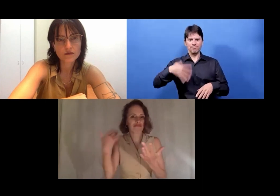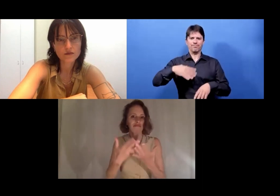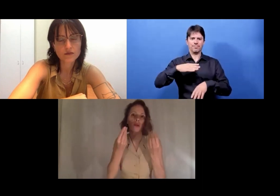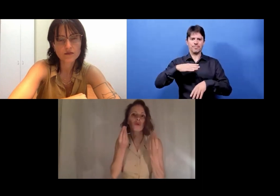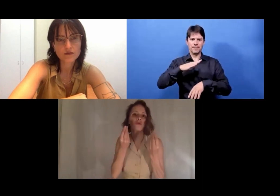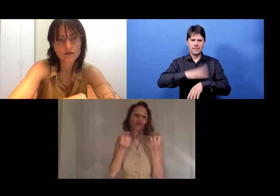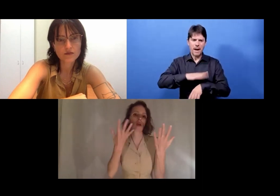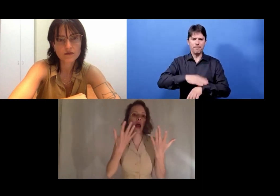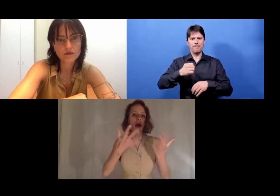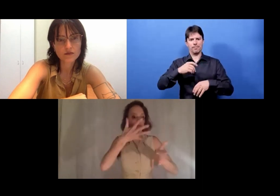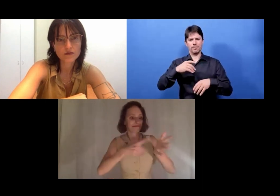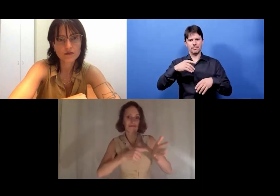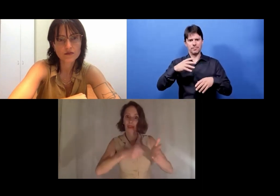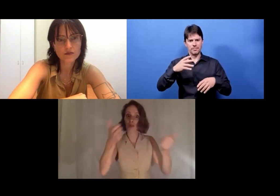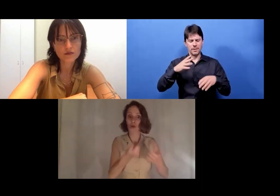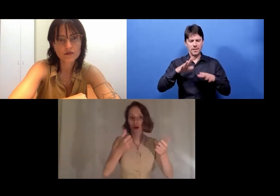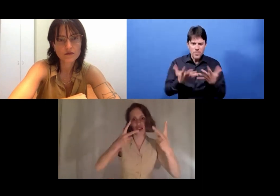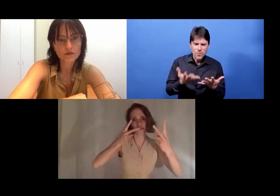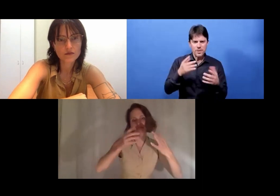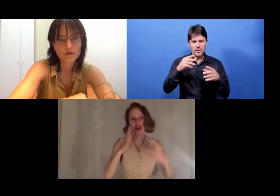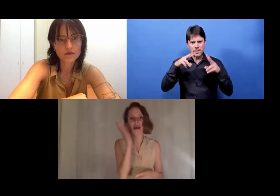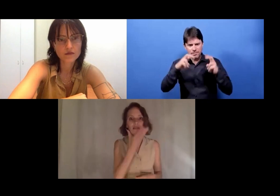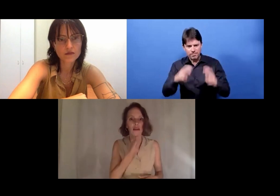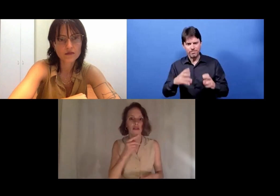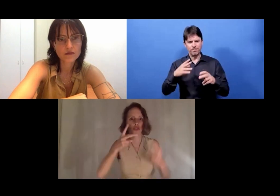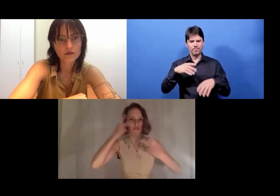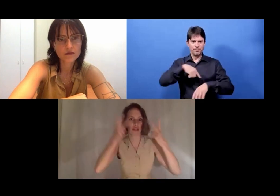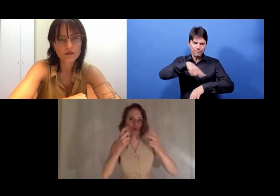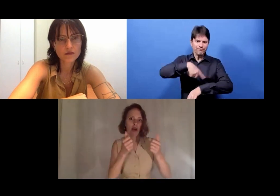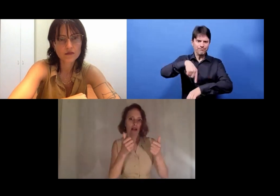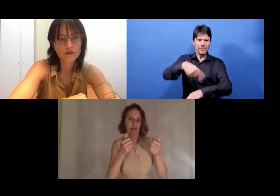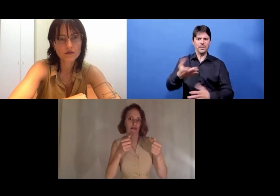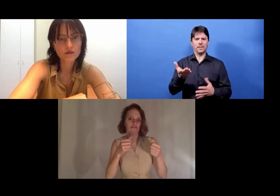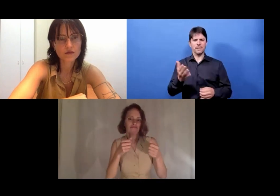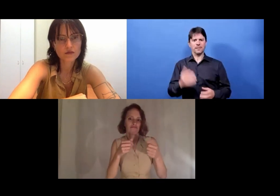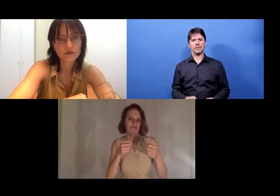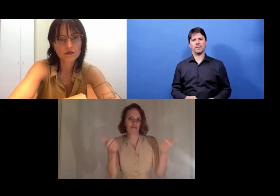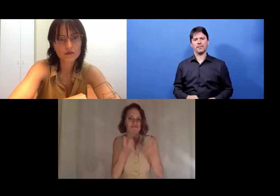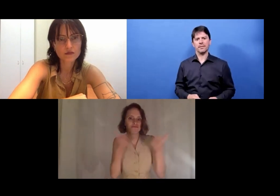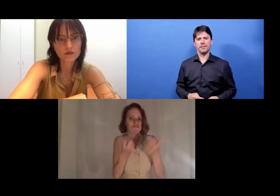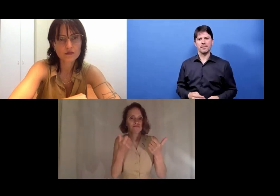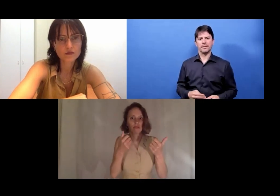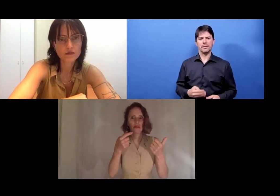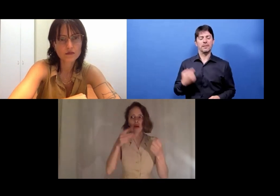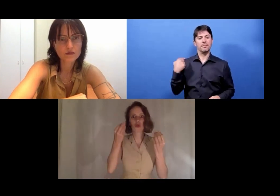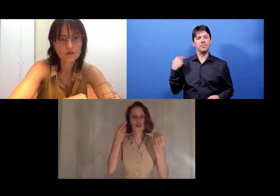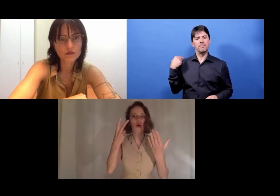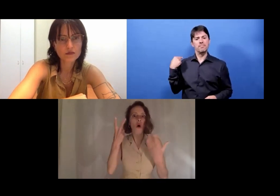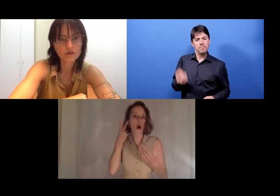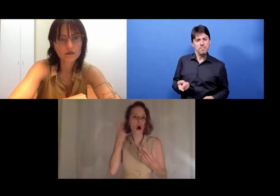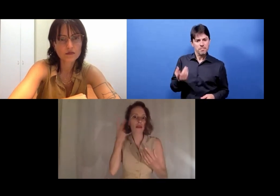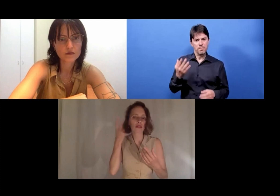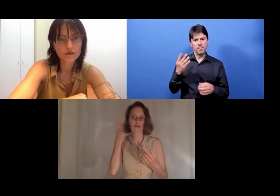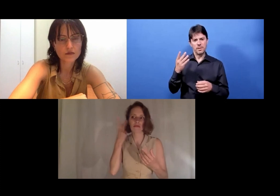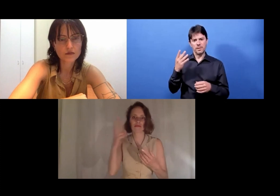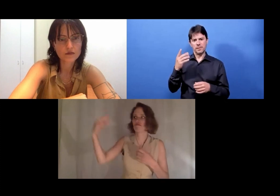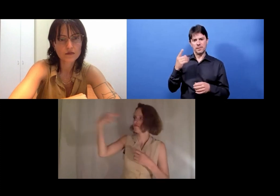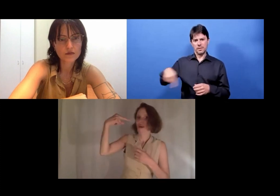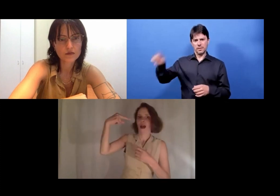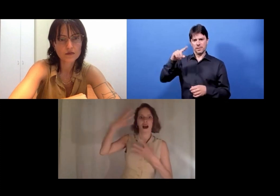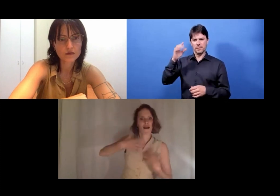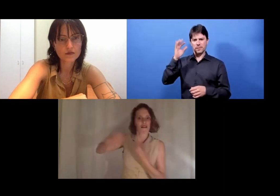In the past, people have said: "Oh, sign language is so beautiful and wonderful." This was the hearing view.